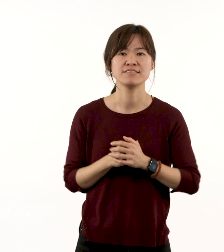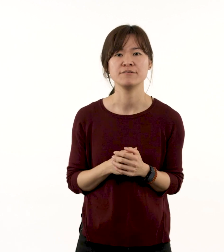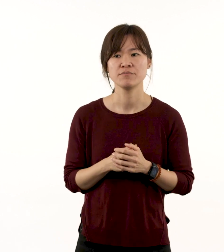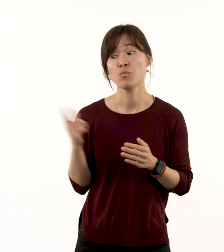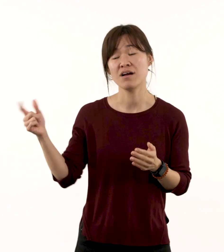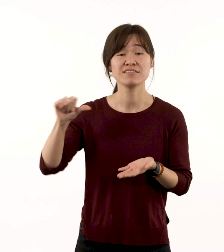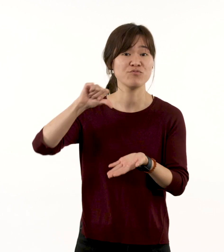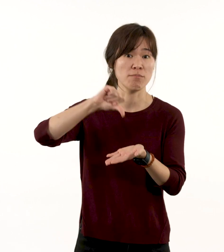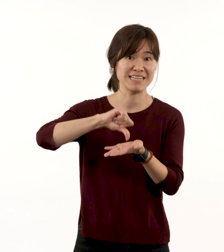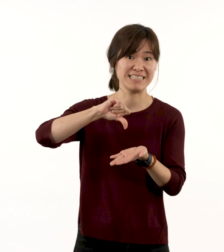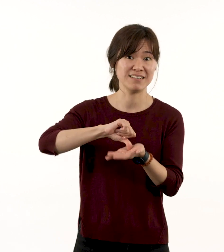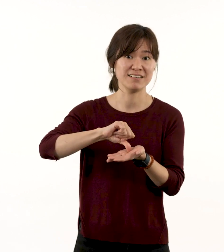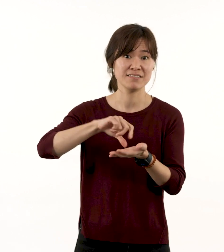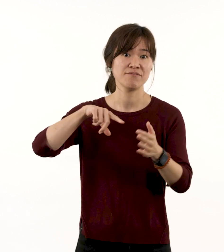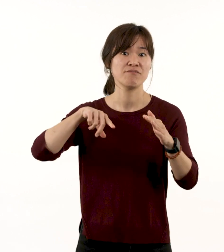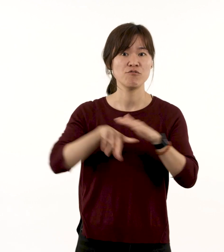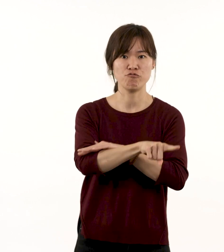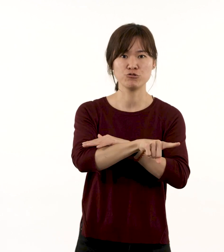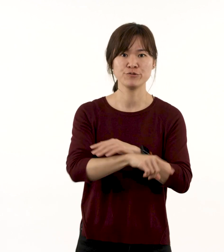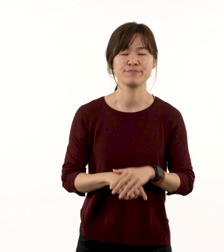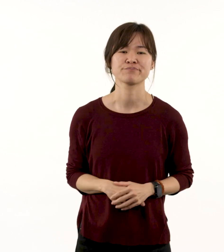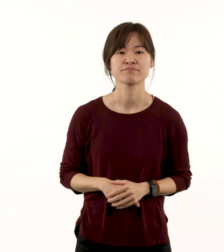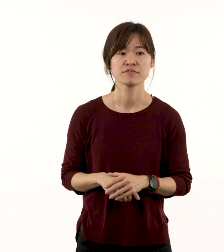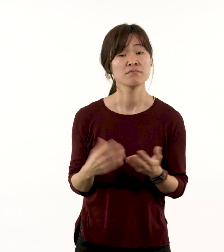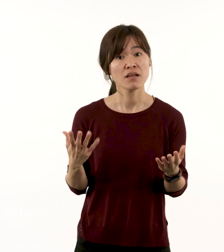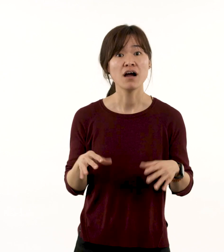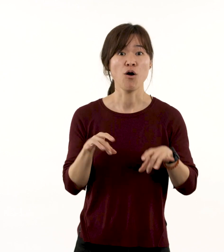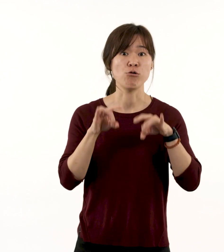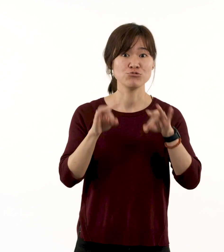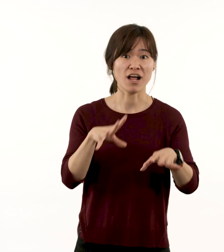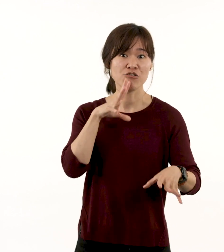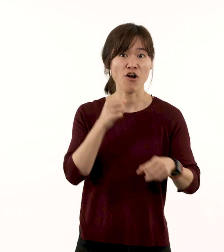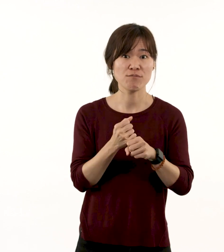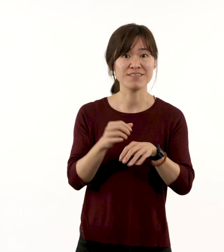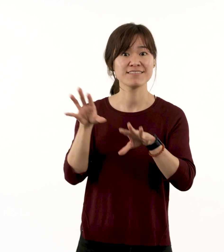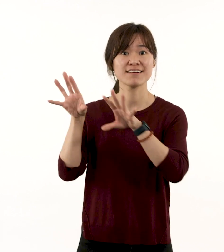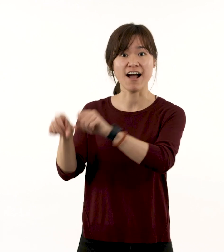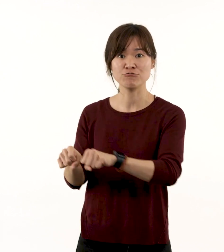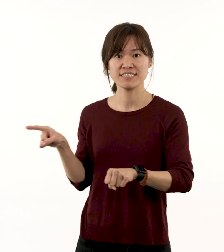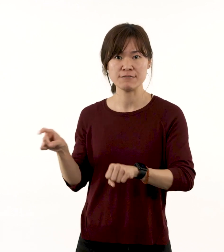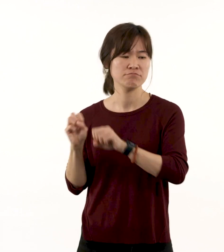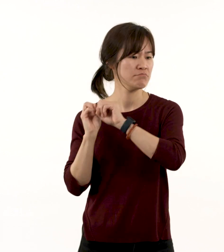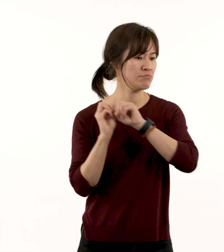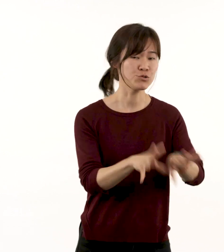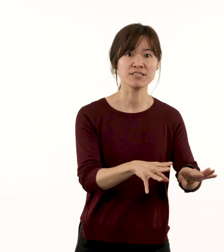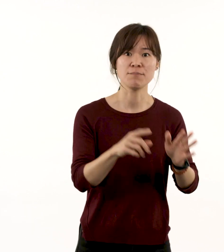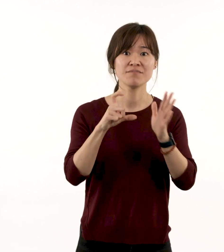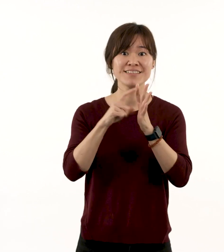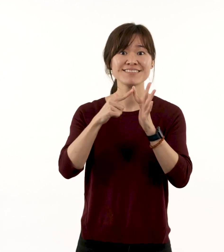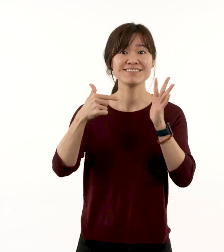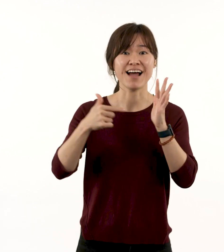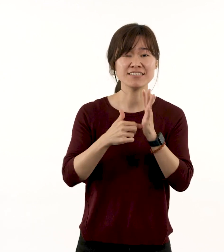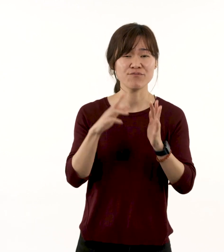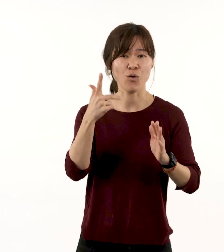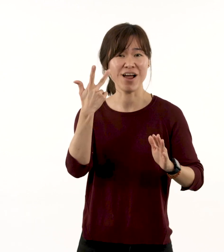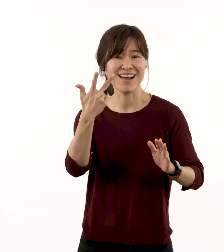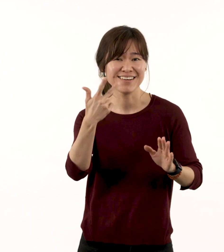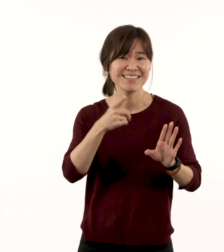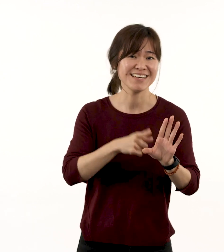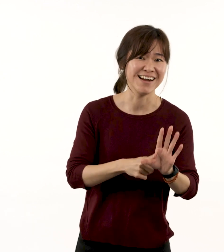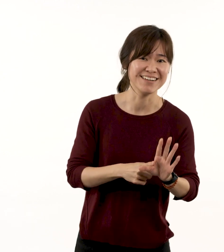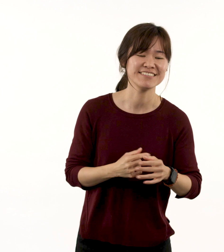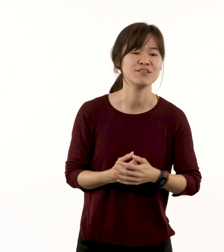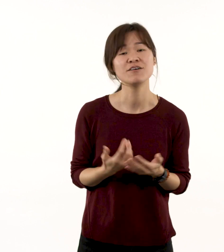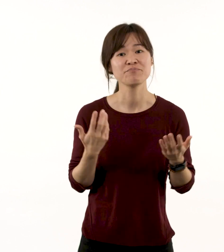a refugee from Iran who was held in detention by the Australian government for eight years.